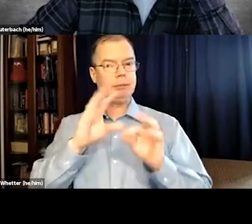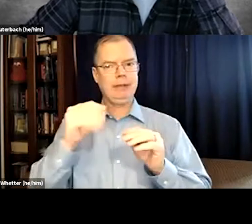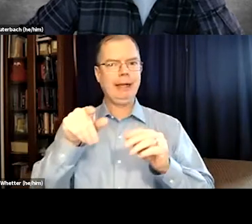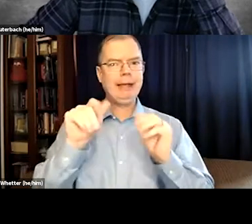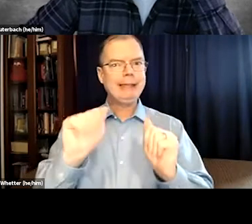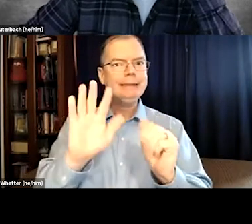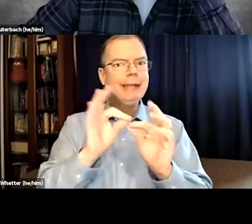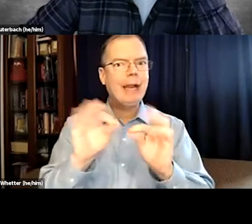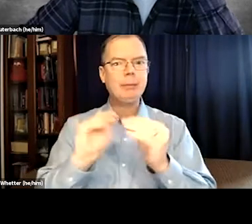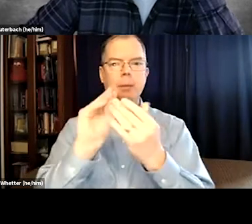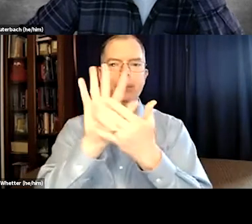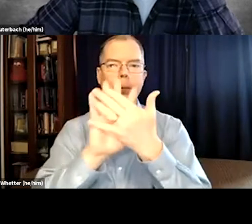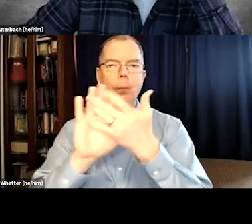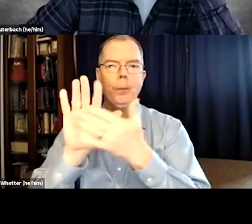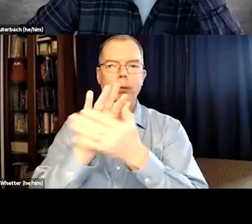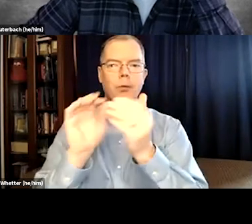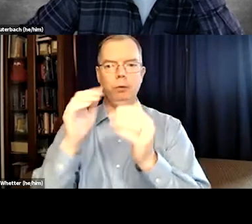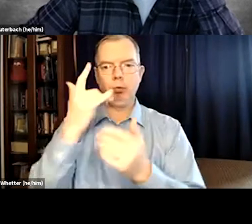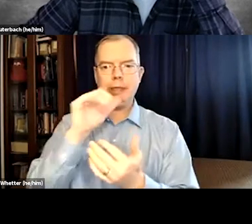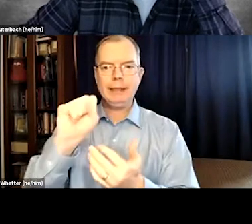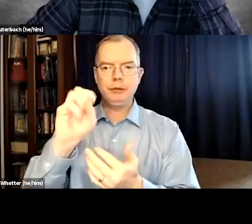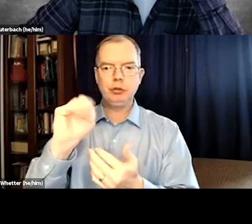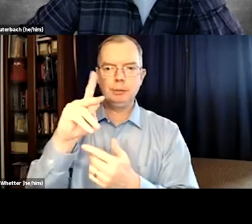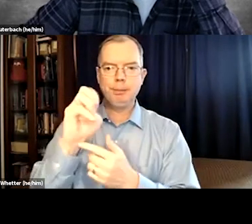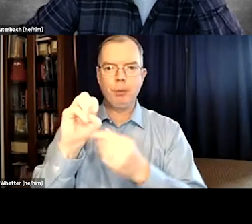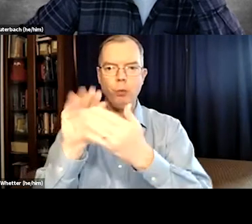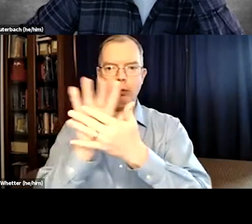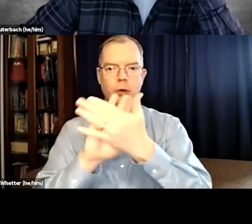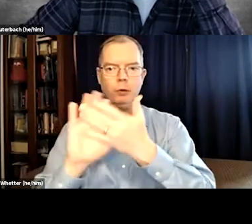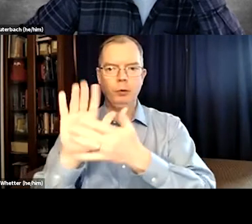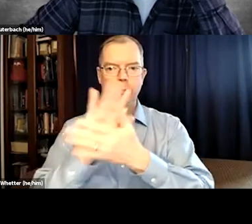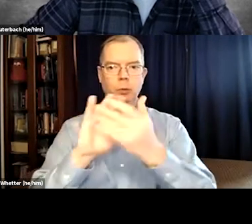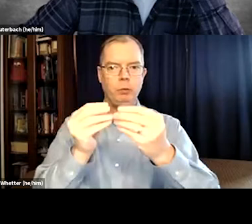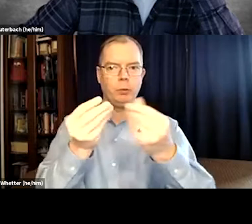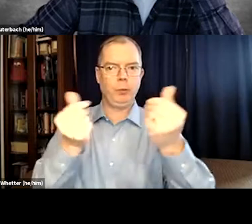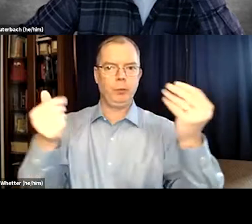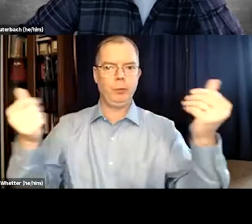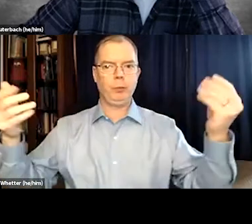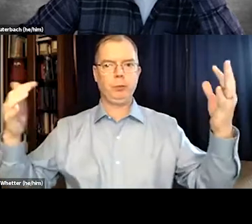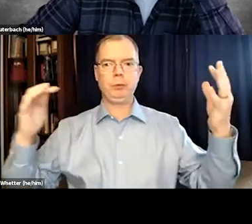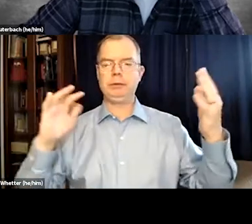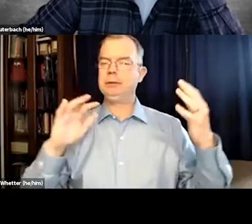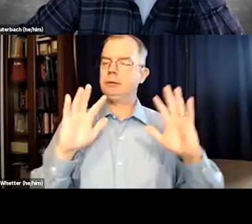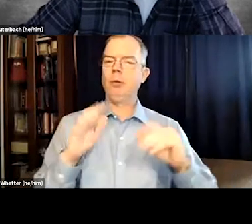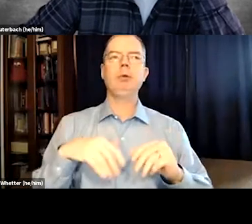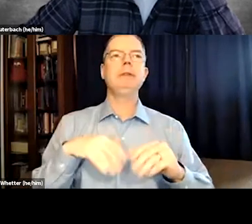So the ghost speaks, and so you can make the captioning kind of look like smoke or wispy.